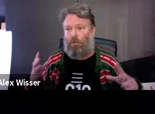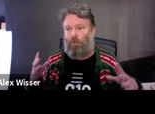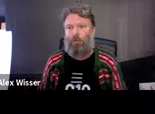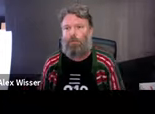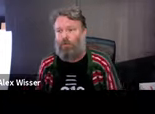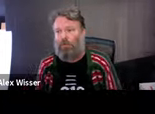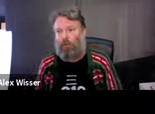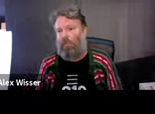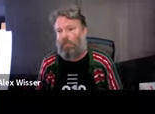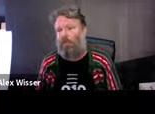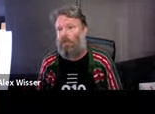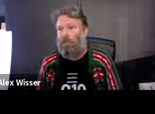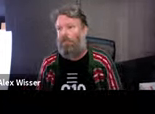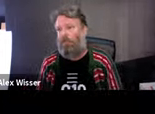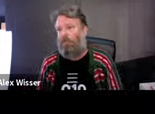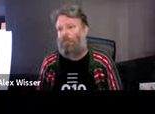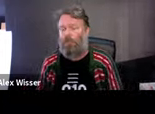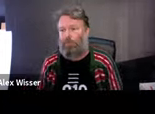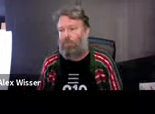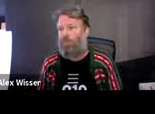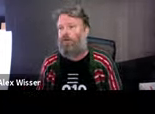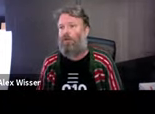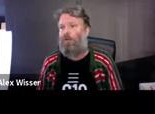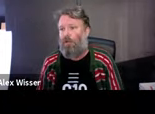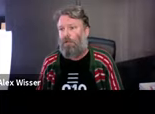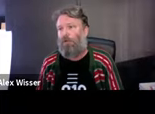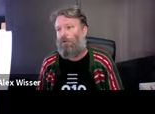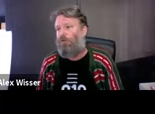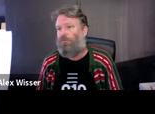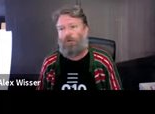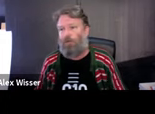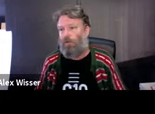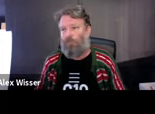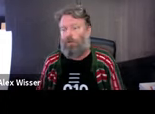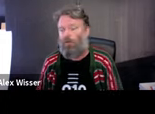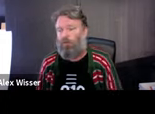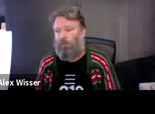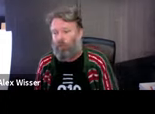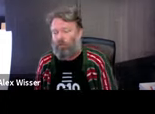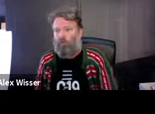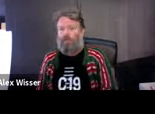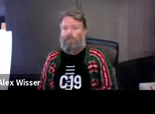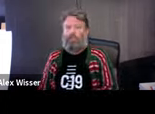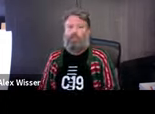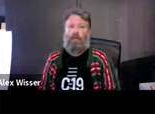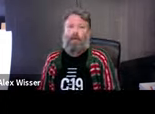appeals, not to all but I would say certainly the town leadership, so business folk, the folk who run the organisations. They came in and they